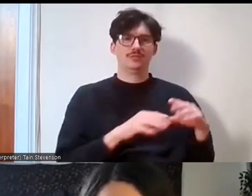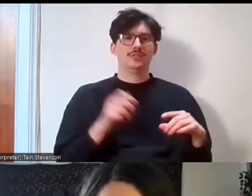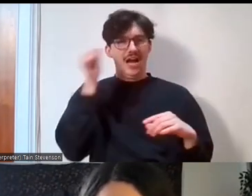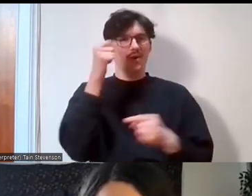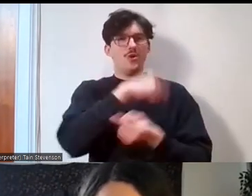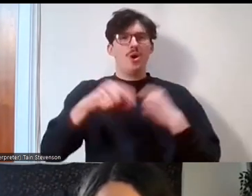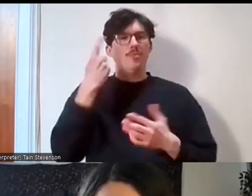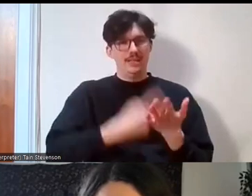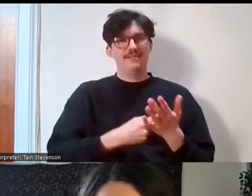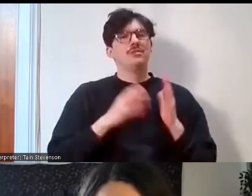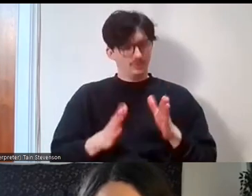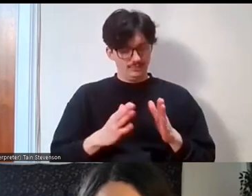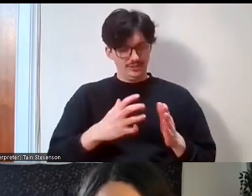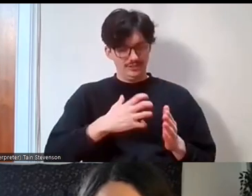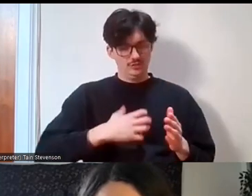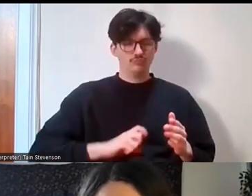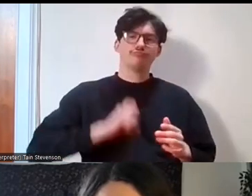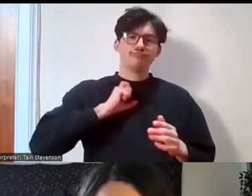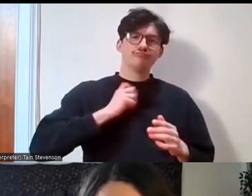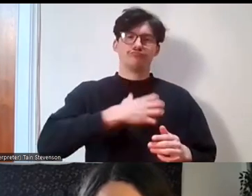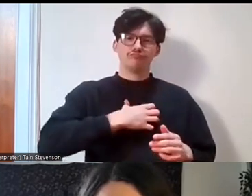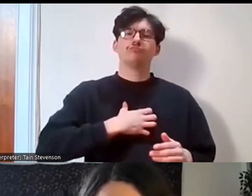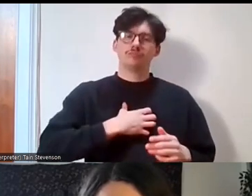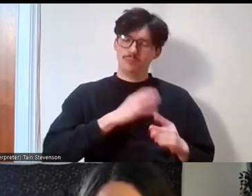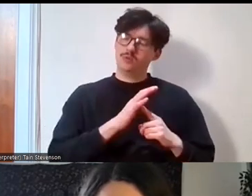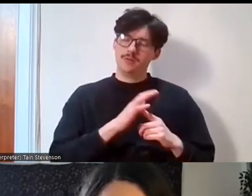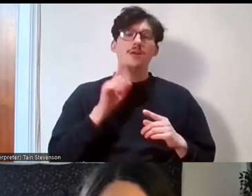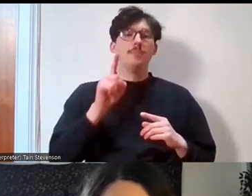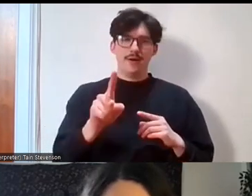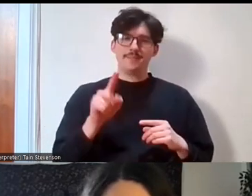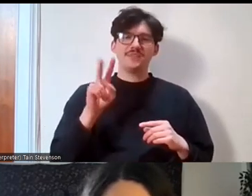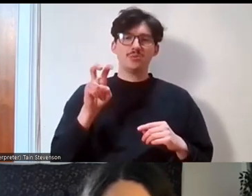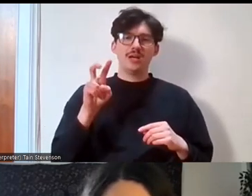I'm sure people would like to hear from you. So, it's 12:27. I've been given strict instructions,